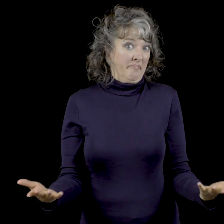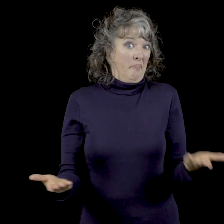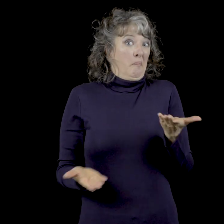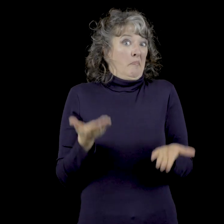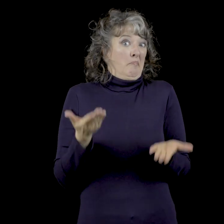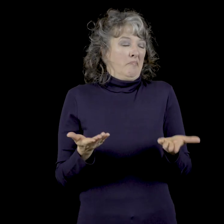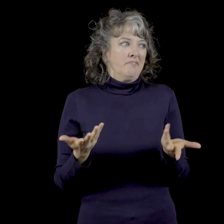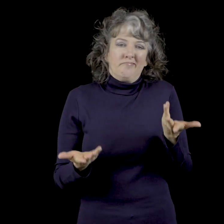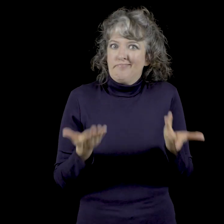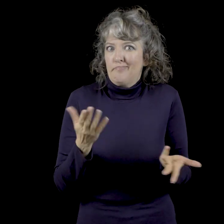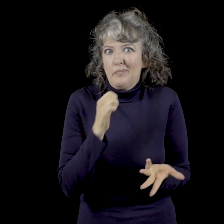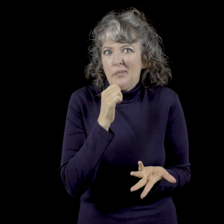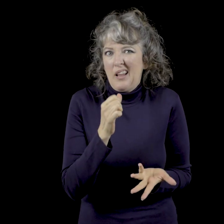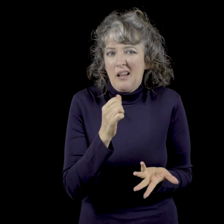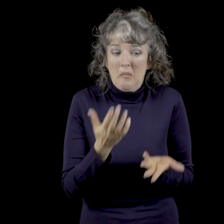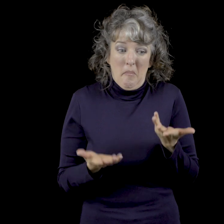Possible and yet perhaps not.